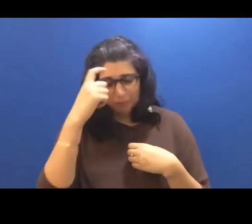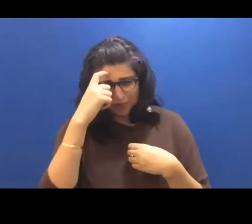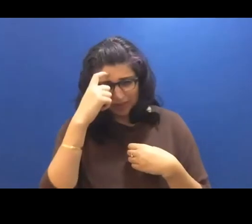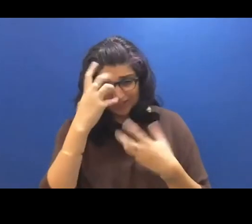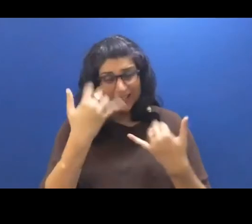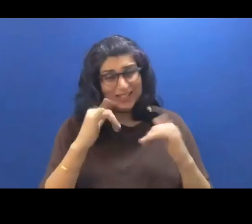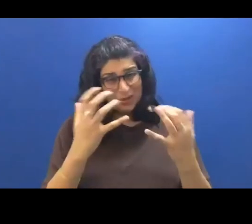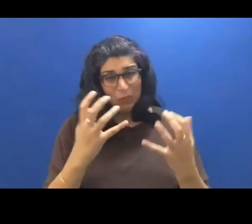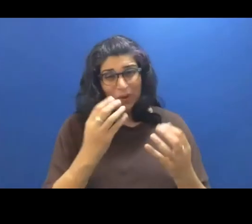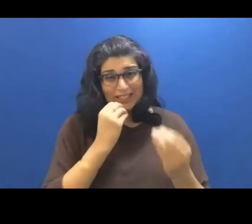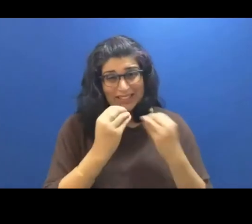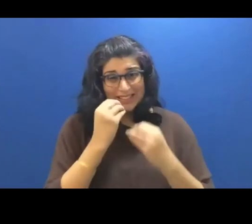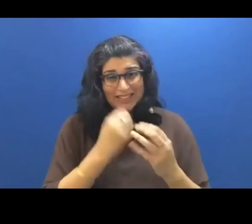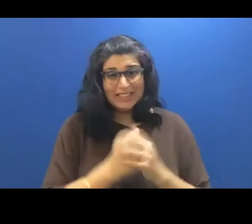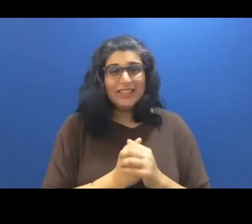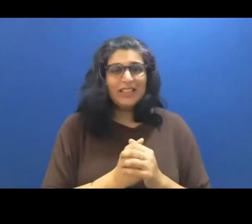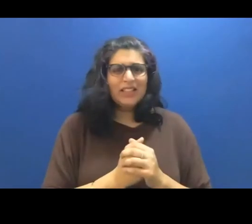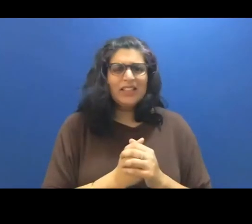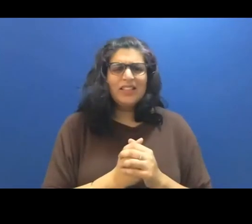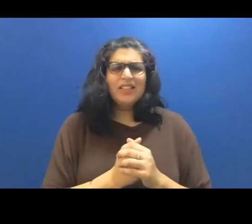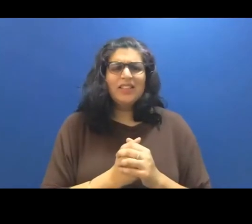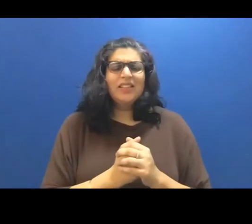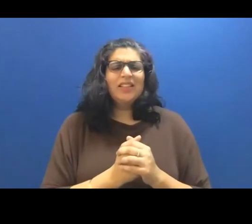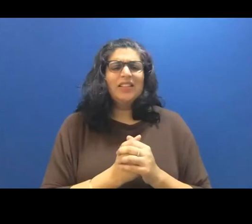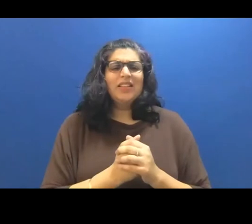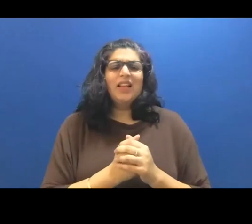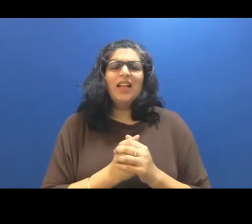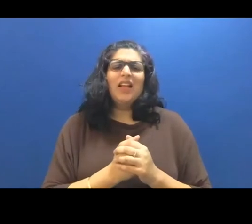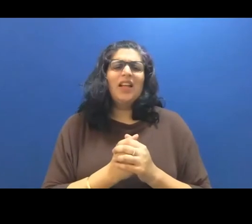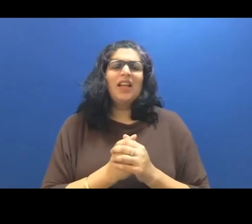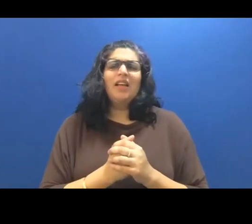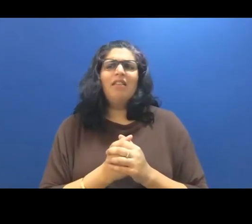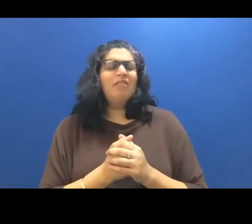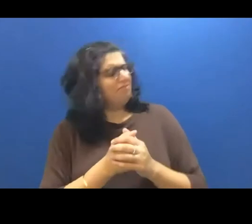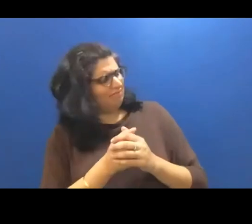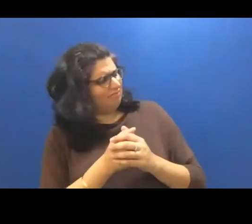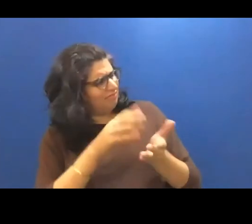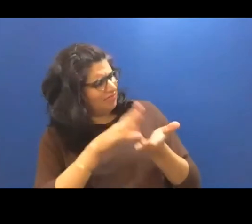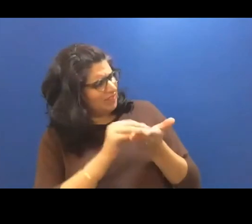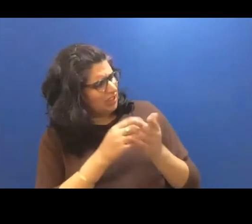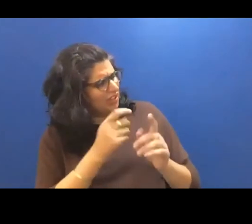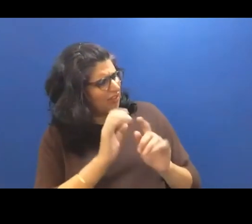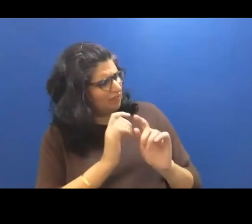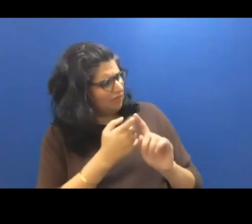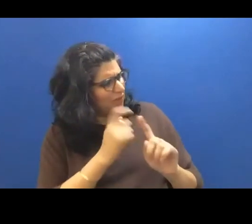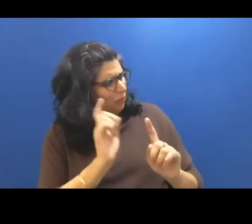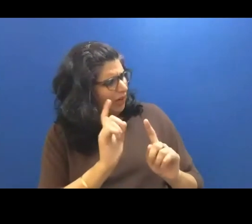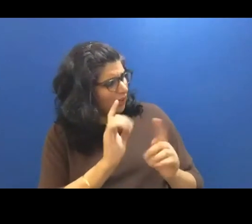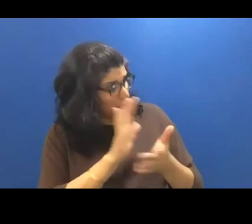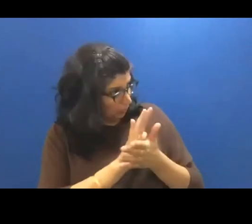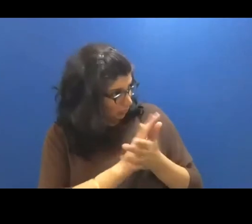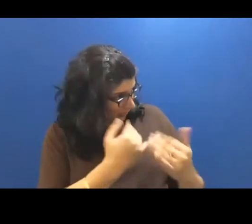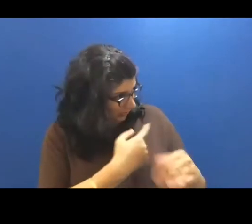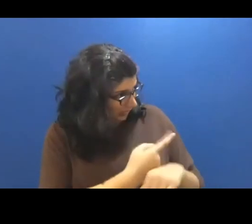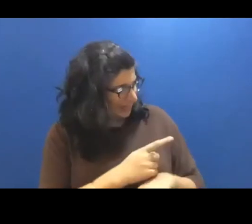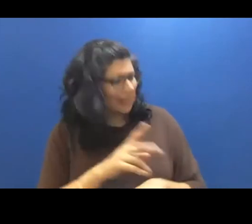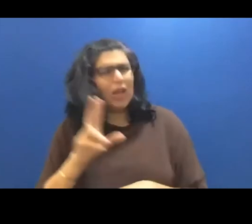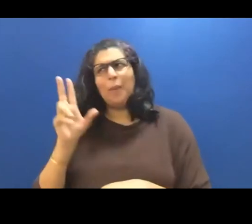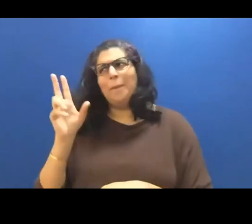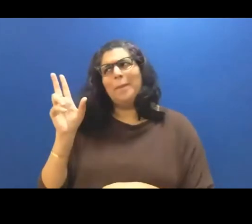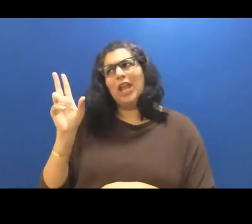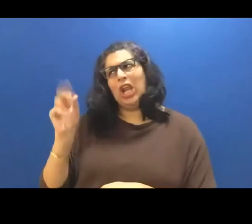you learn that? Well in school today? My mom asked. No. I felt like she was three beats